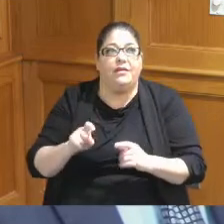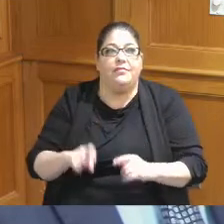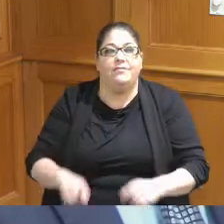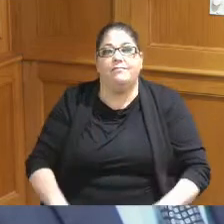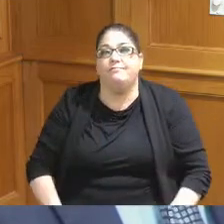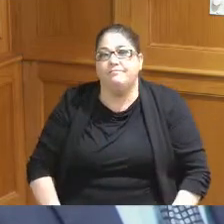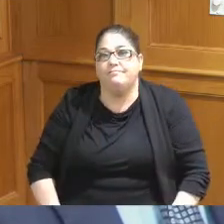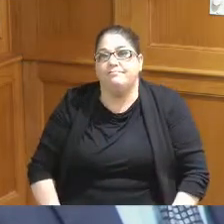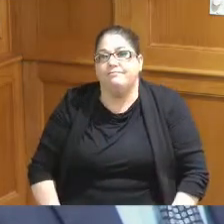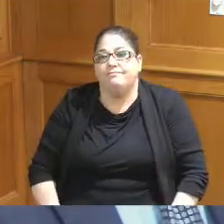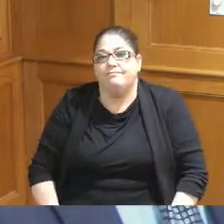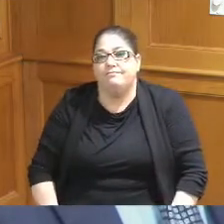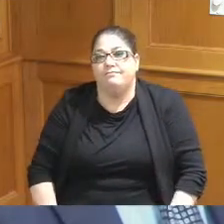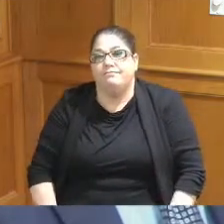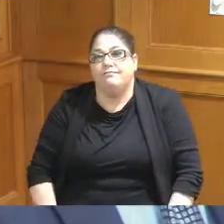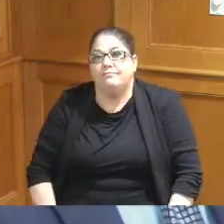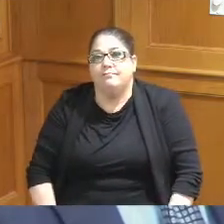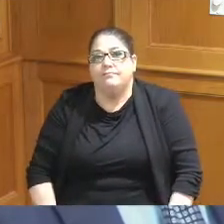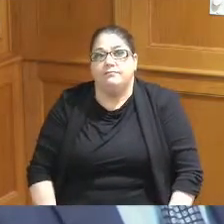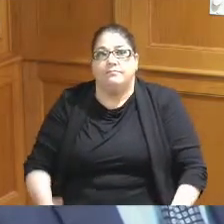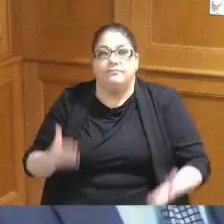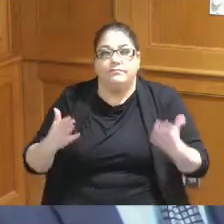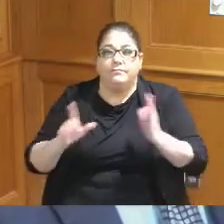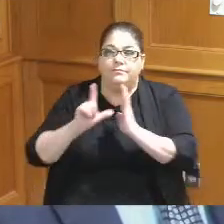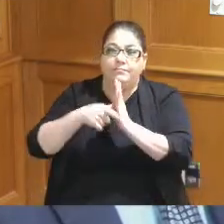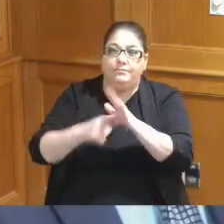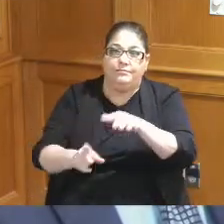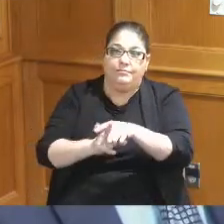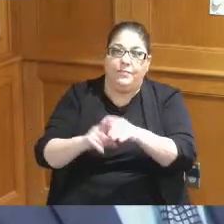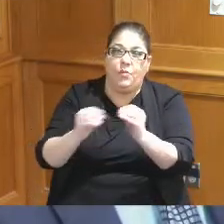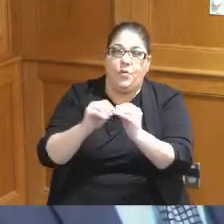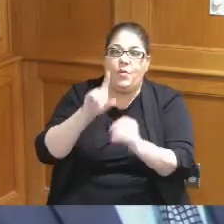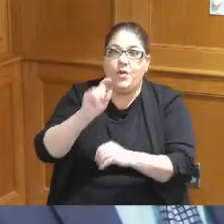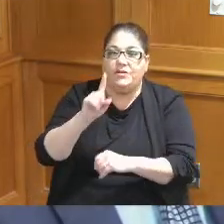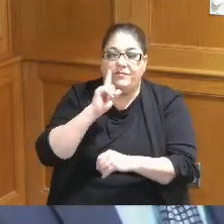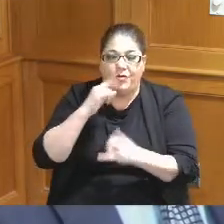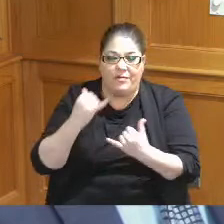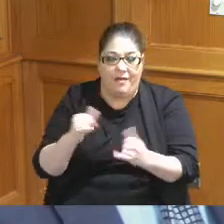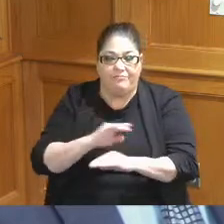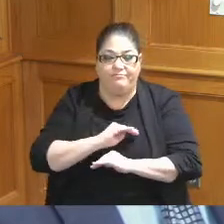percent increase so I may have other questions as we go but for now that's all I've got